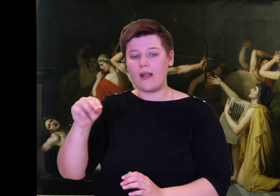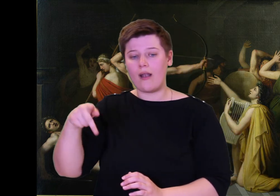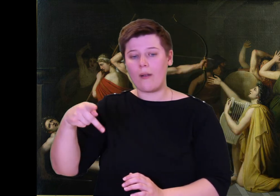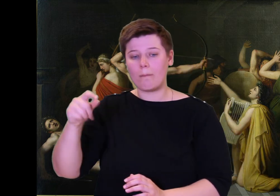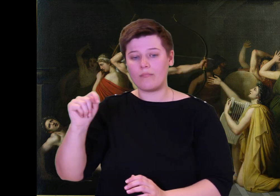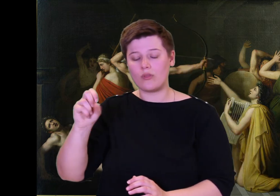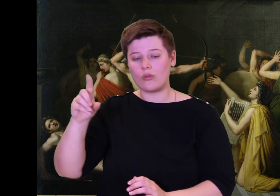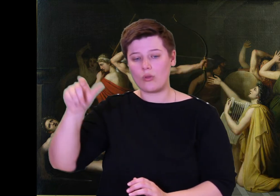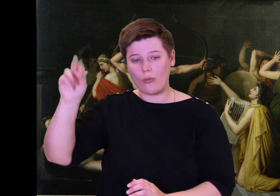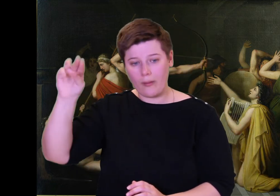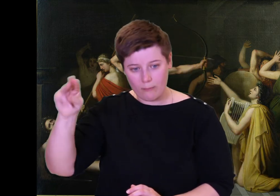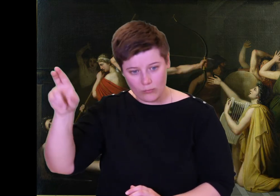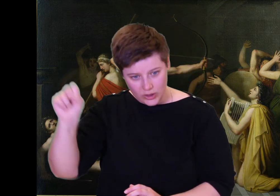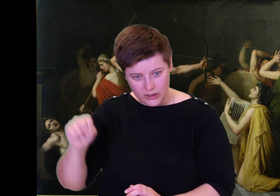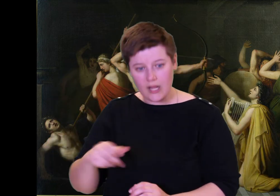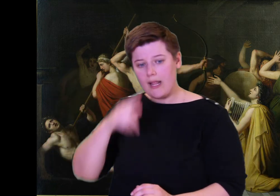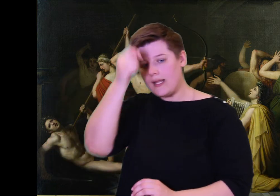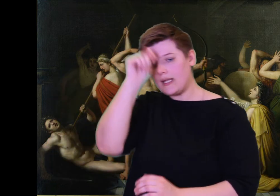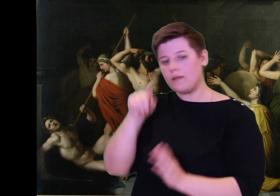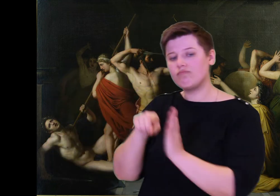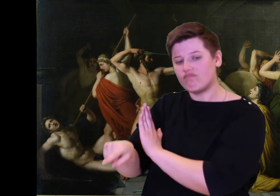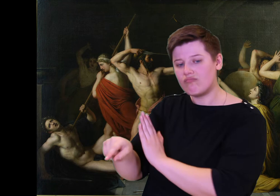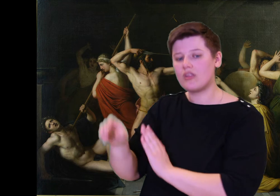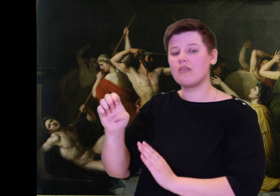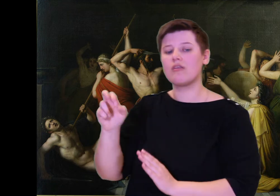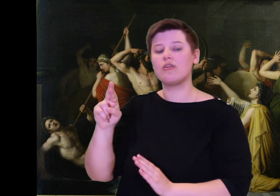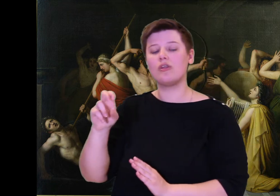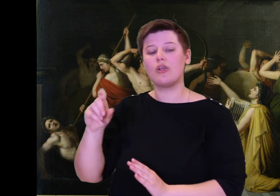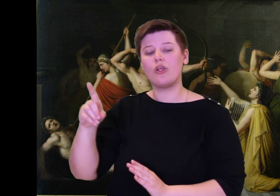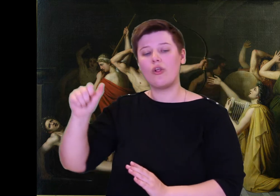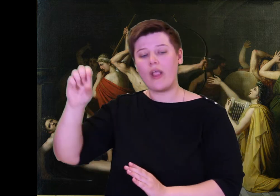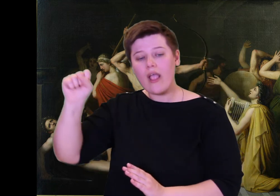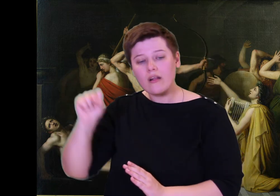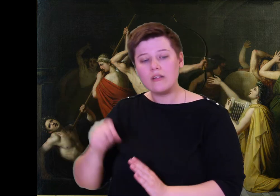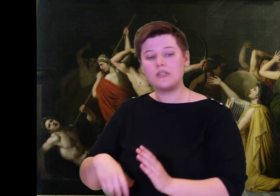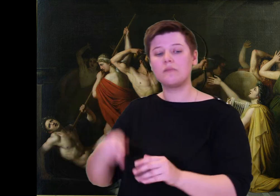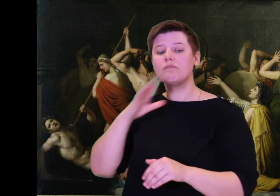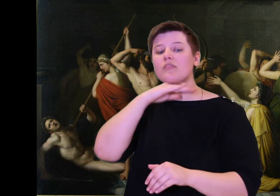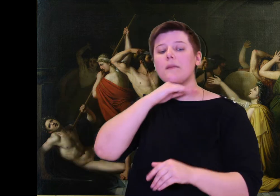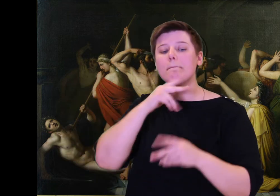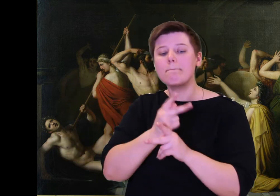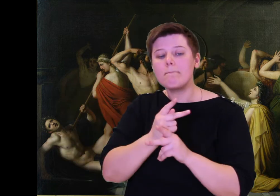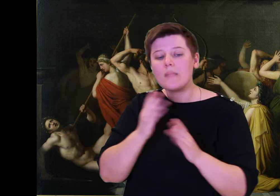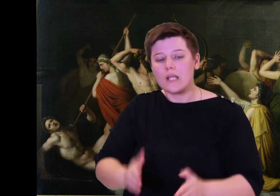Those were the most heroic of the group who still survived and battled for their lives: